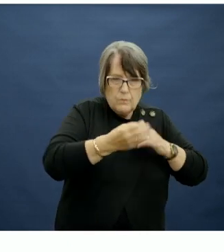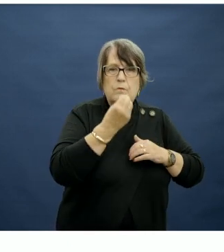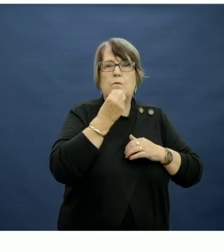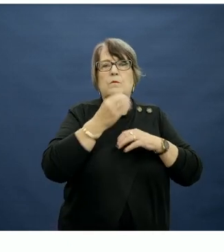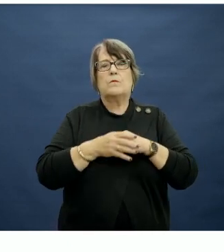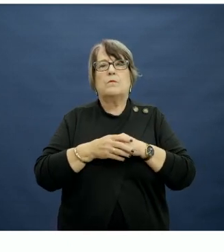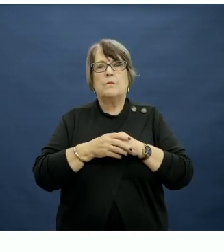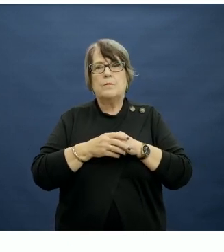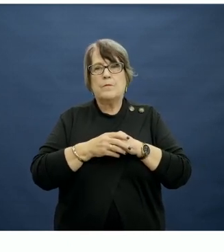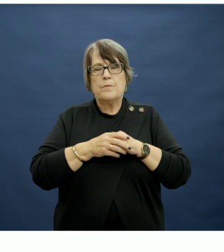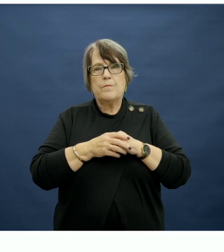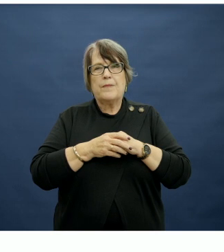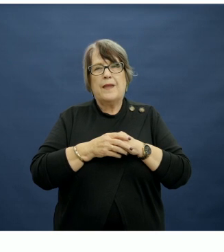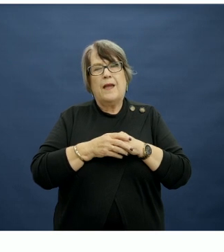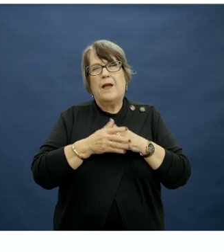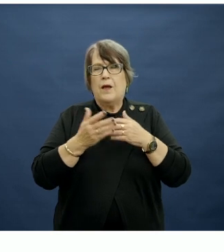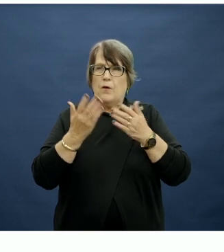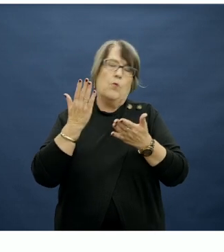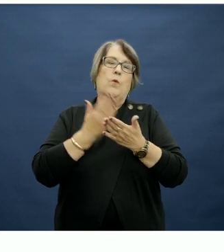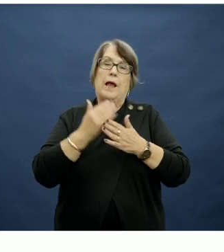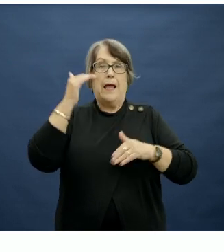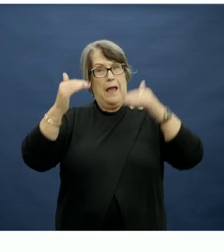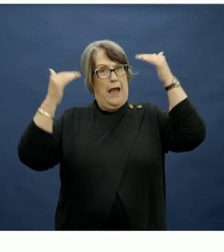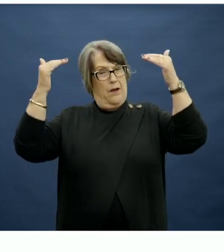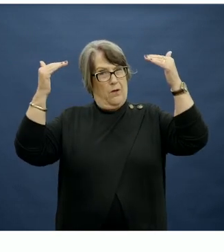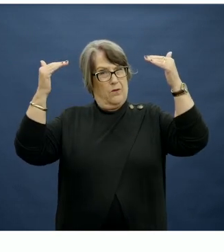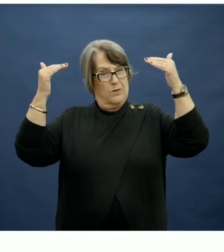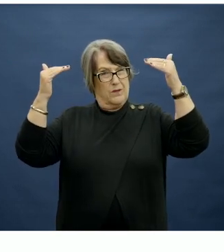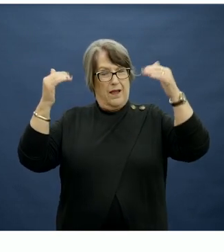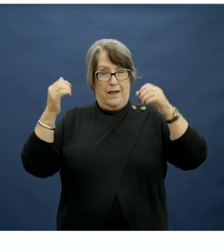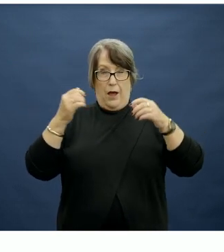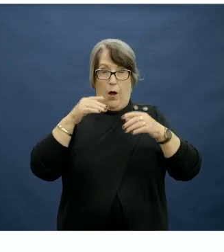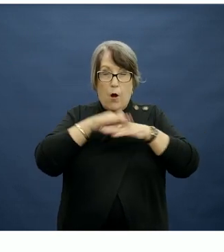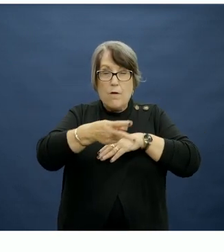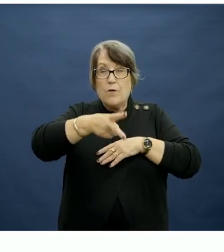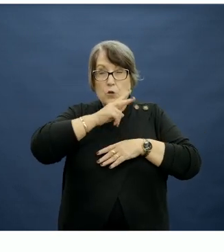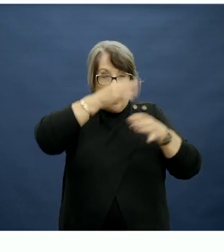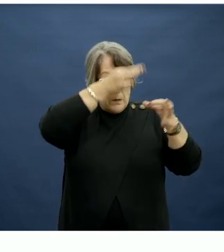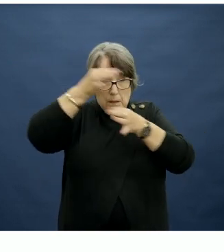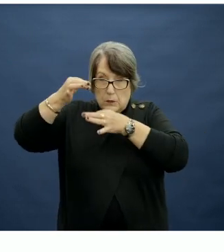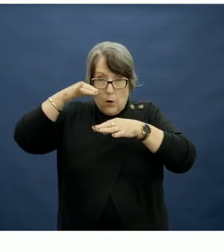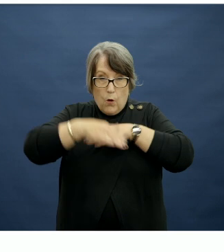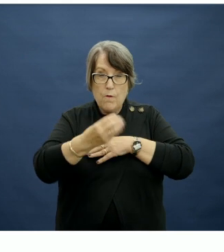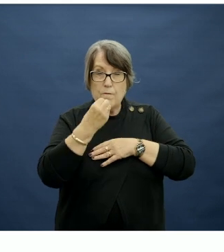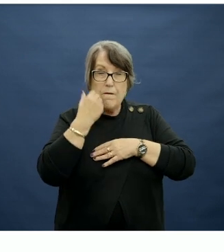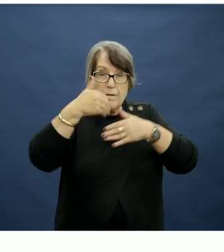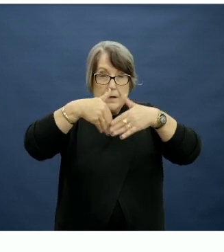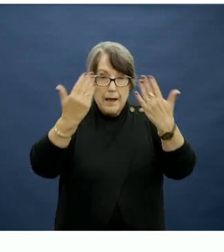It's been quantified that adults make over 200 decisions around food every day, and that's